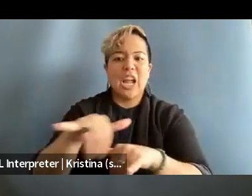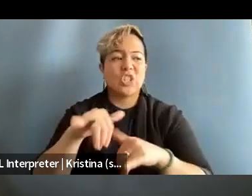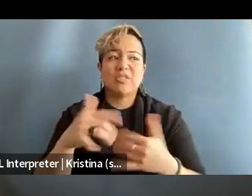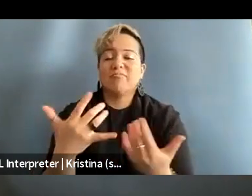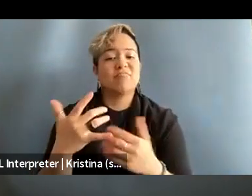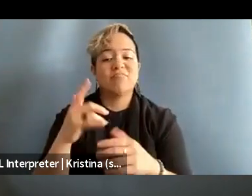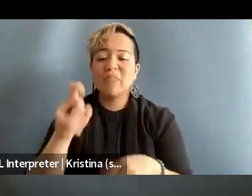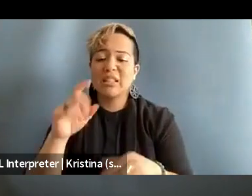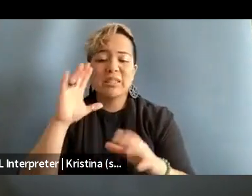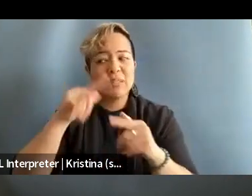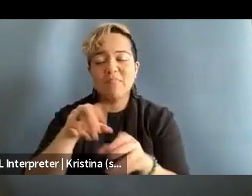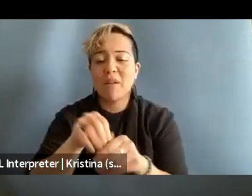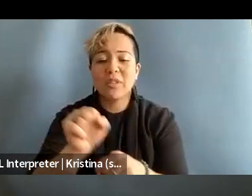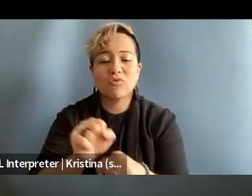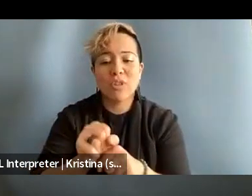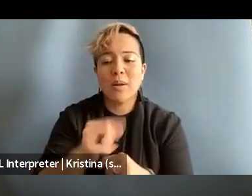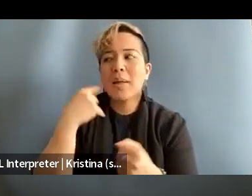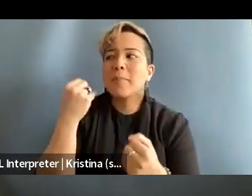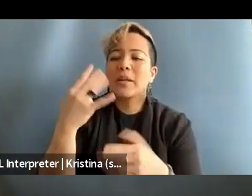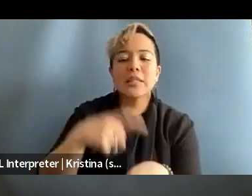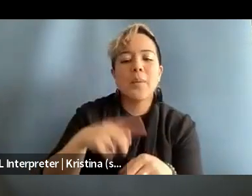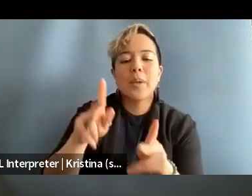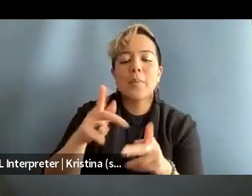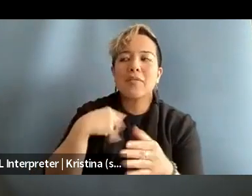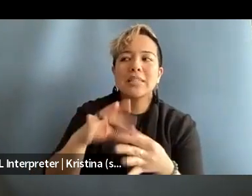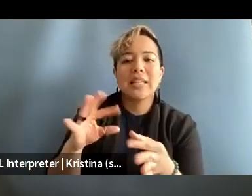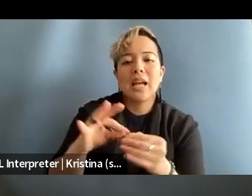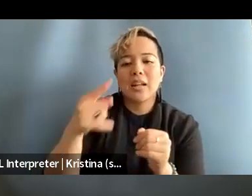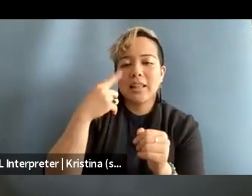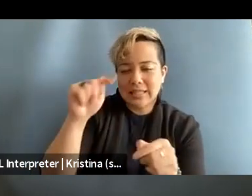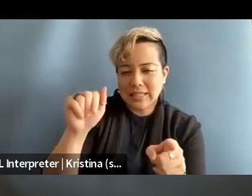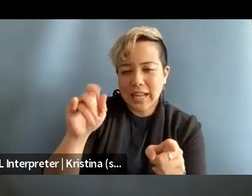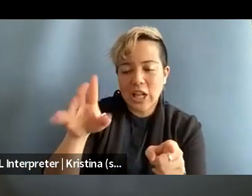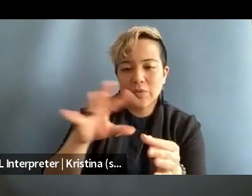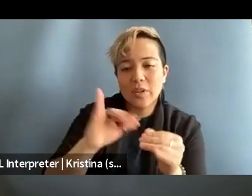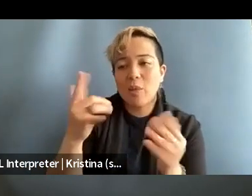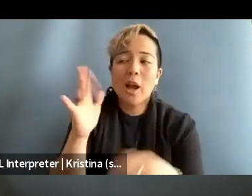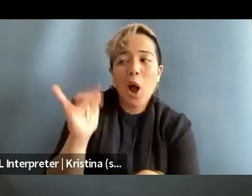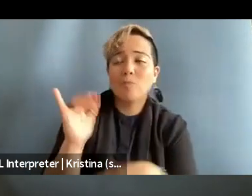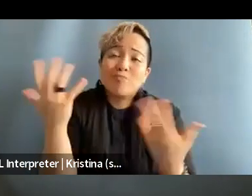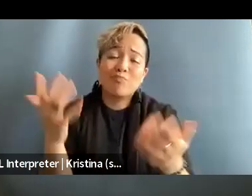multiple folks have flagged like, oh, like, and Taylor I think you were talking about like, oh like death threats, you know,